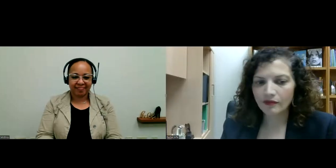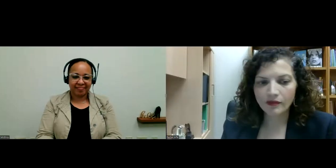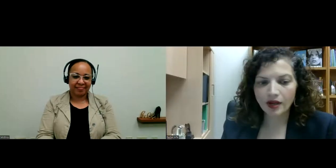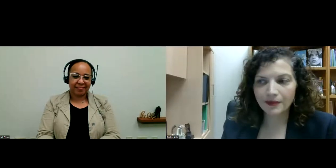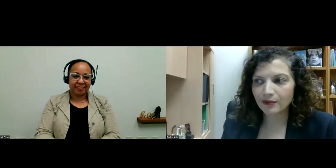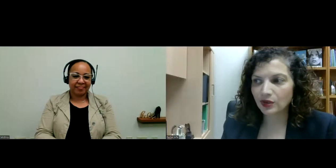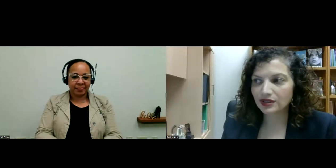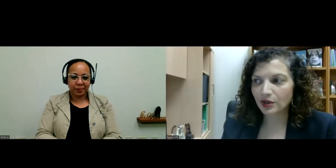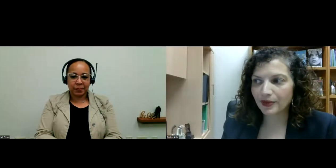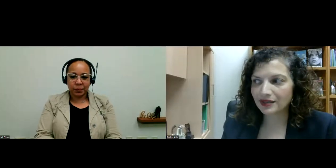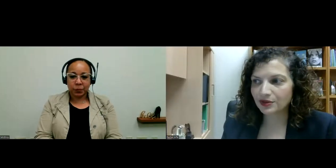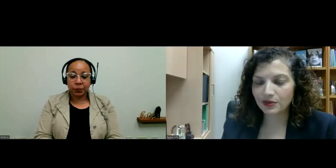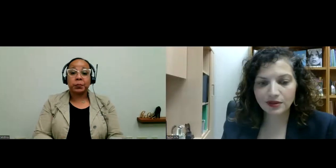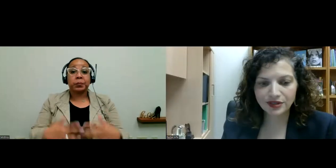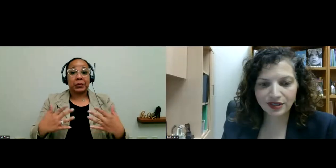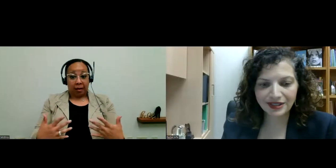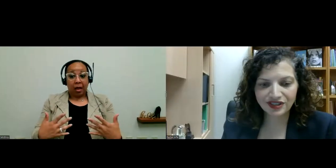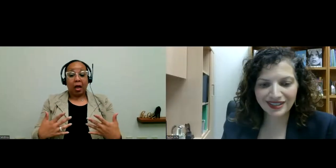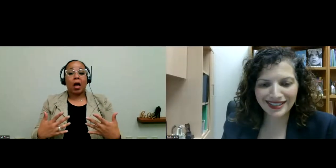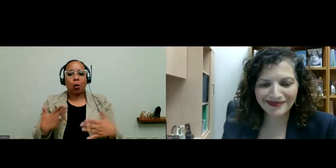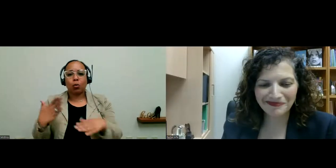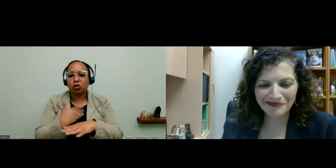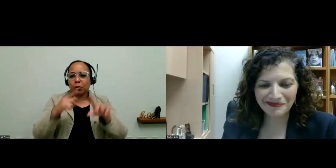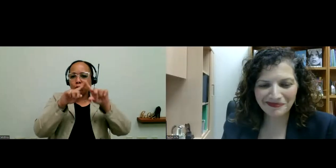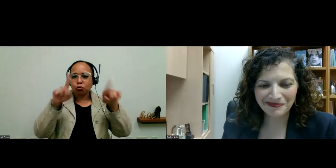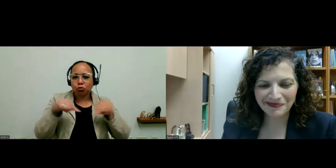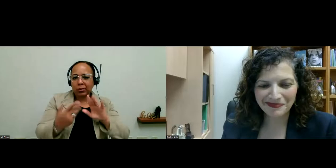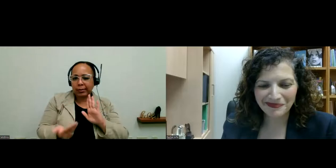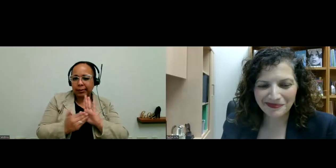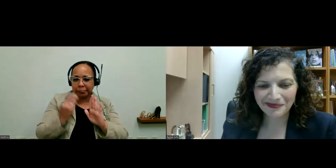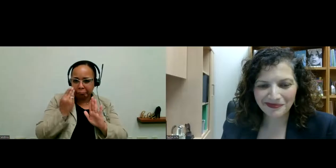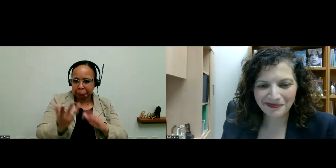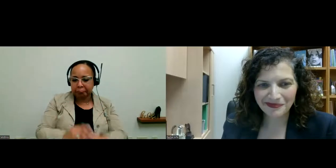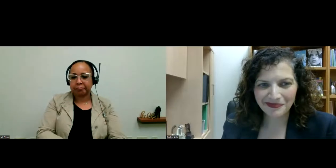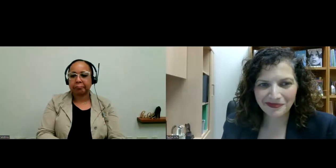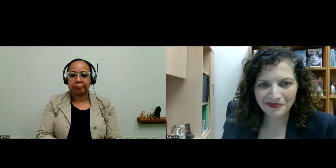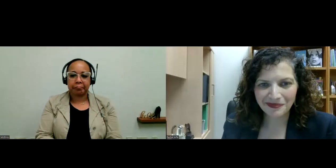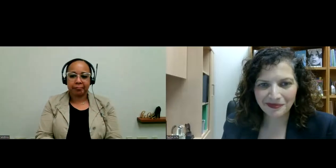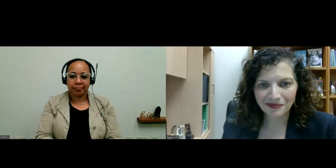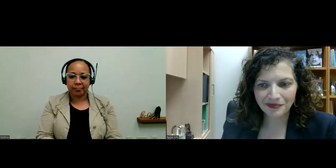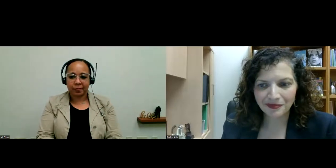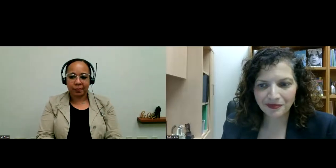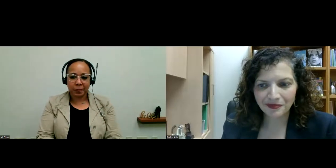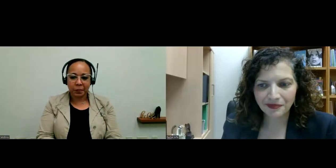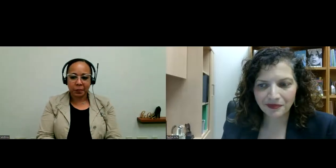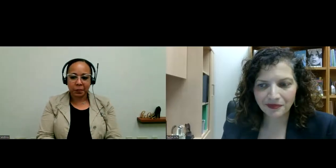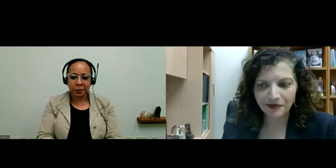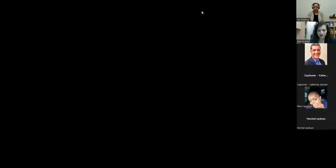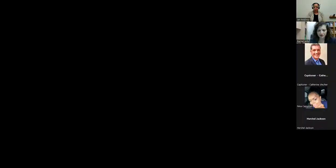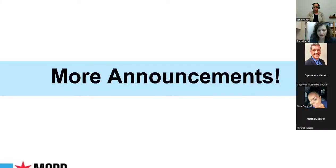screen again.